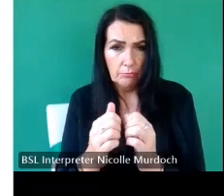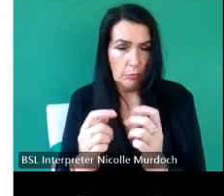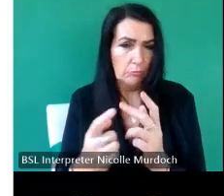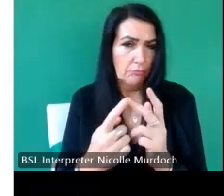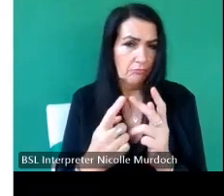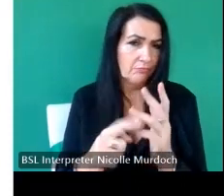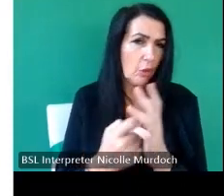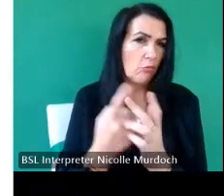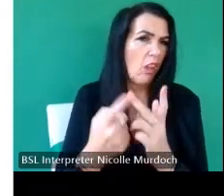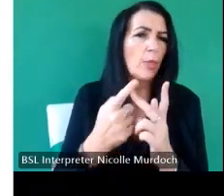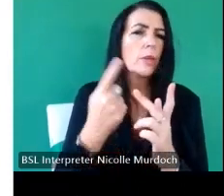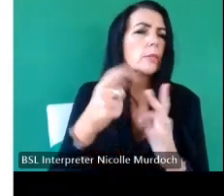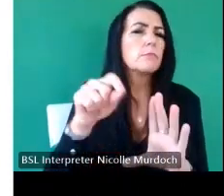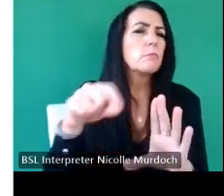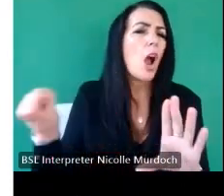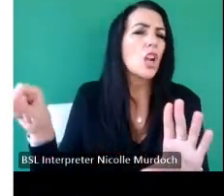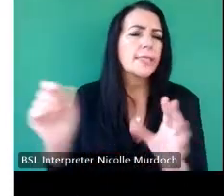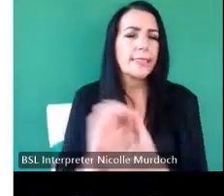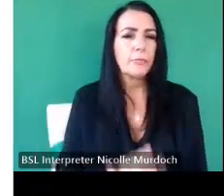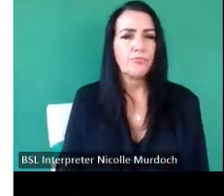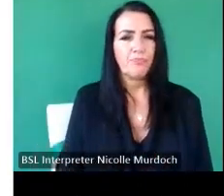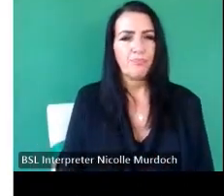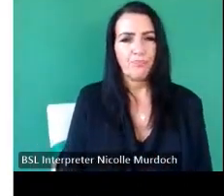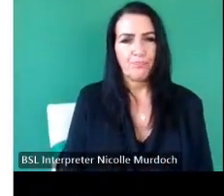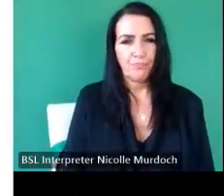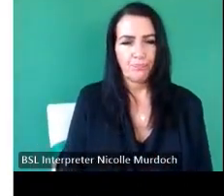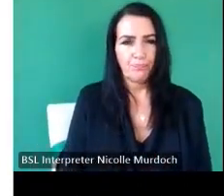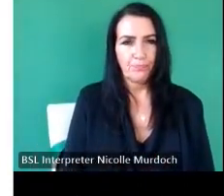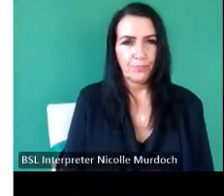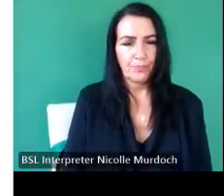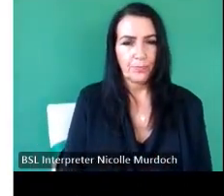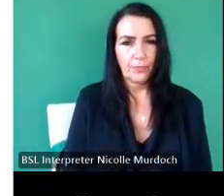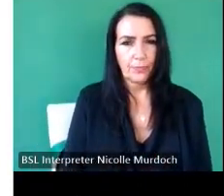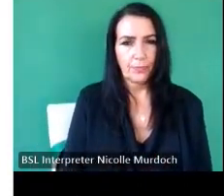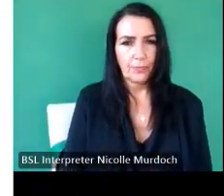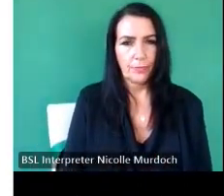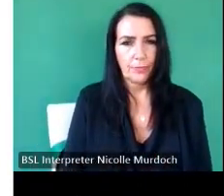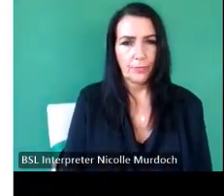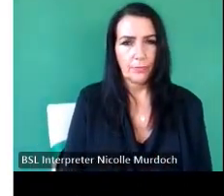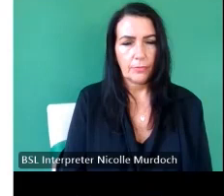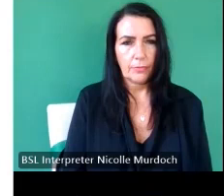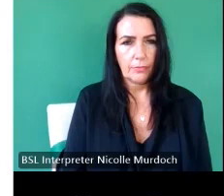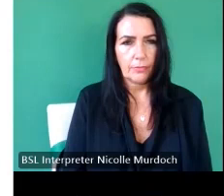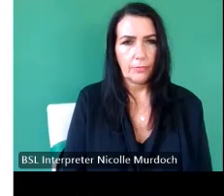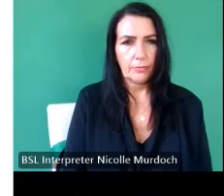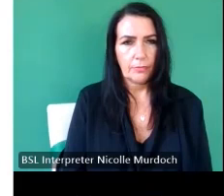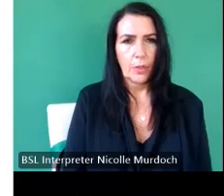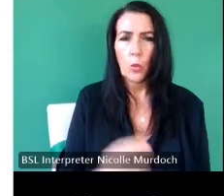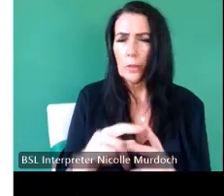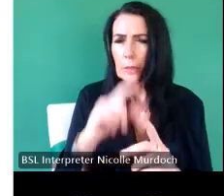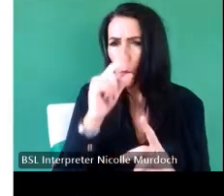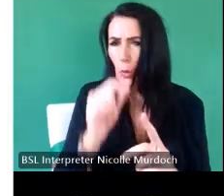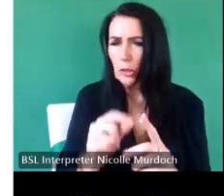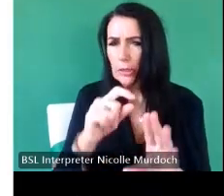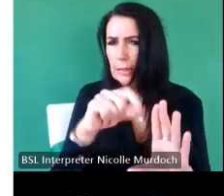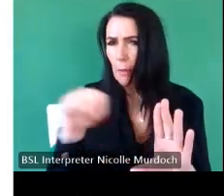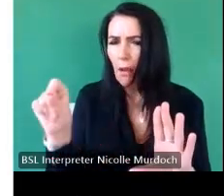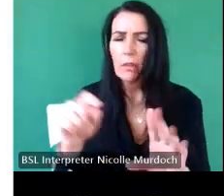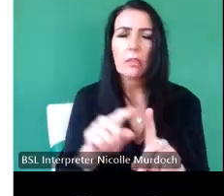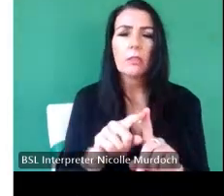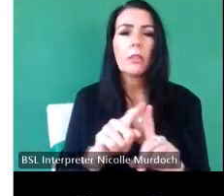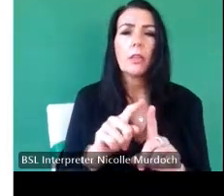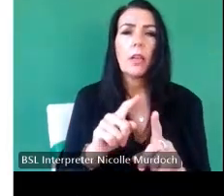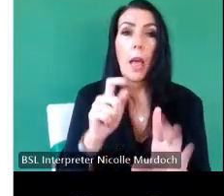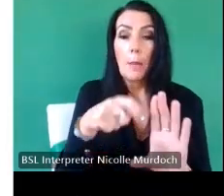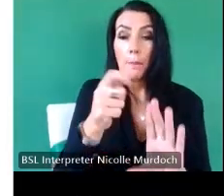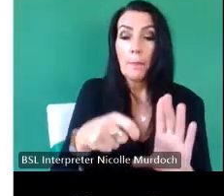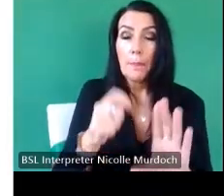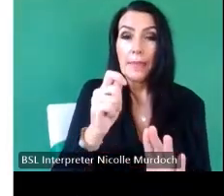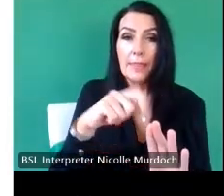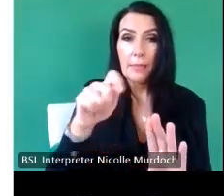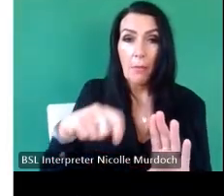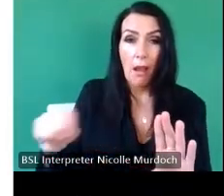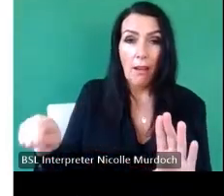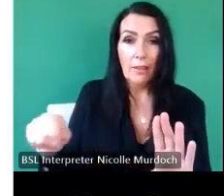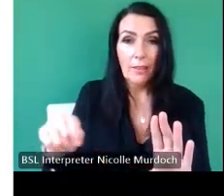um um and uh because Mason's marks don't have paed lines almost everything else